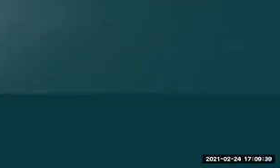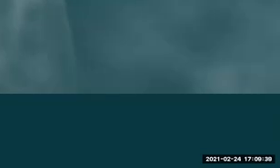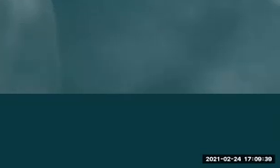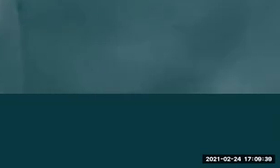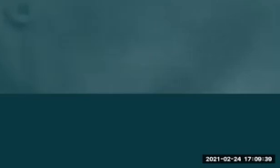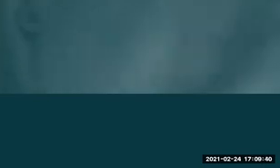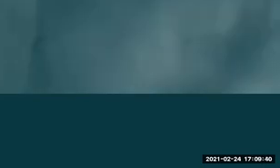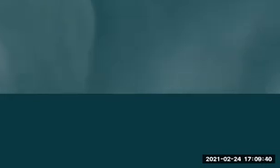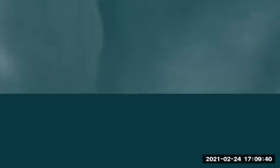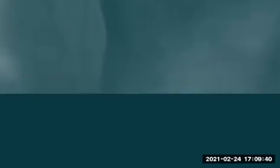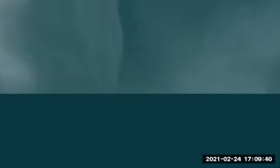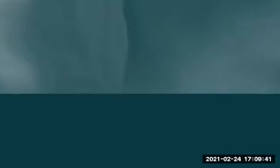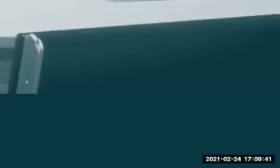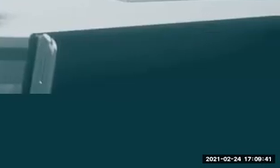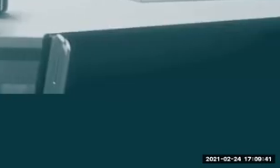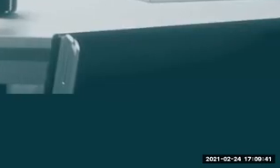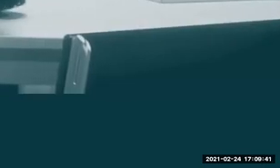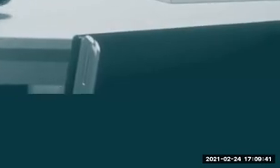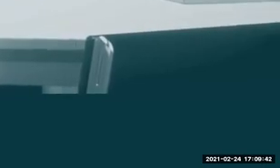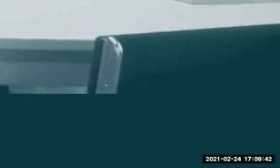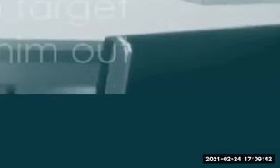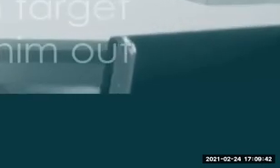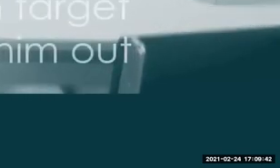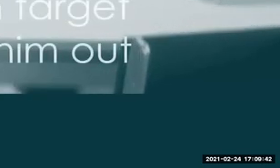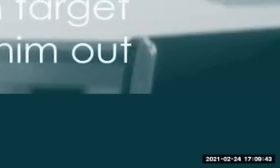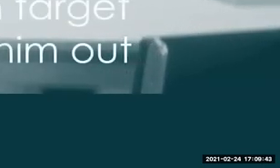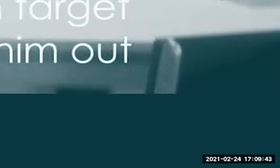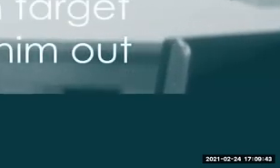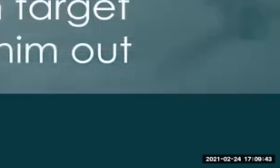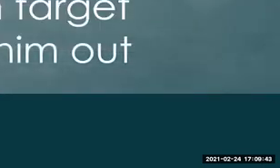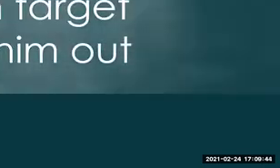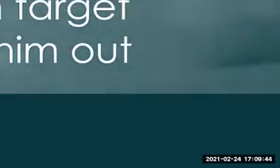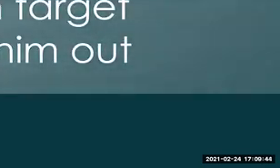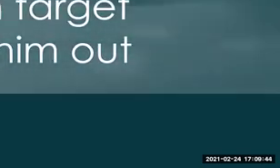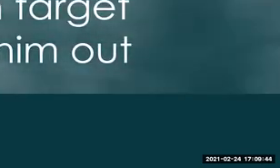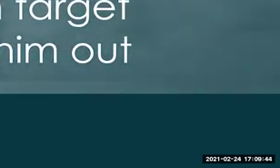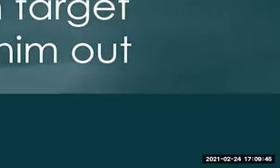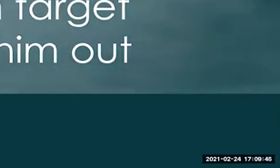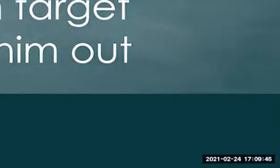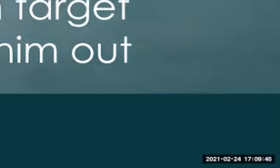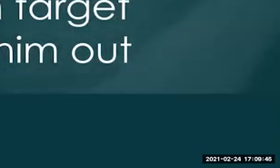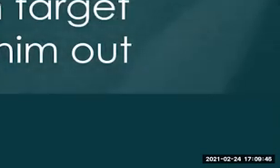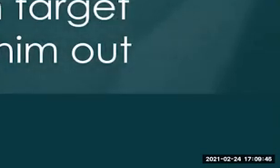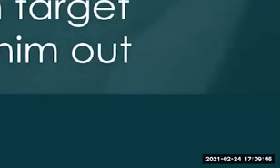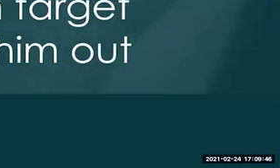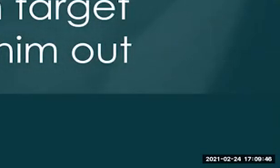museum's anniversary celebration. And number three, hide and seek, you are tracking your assassination